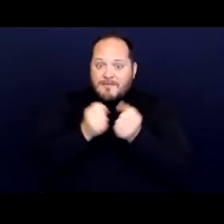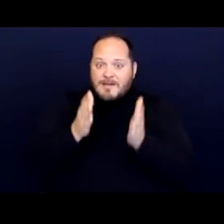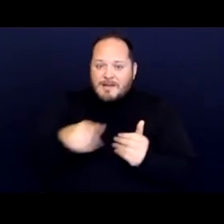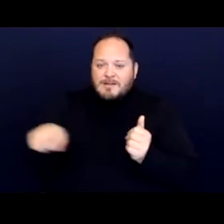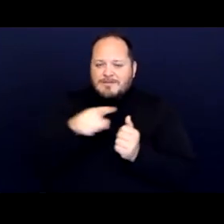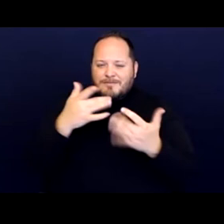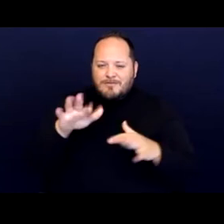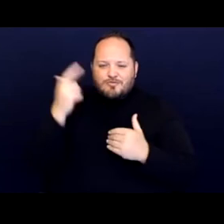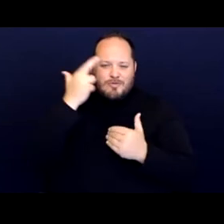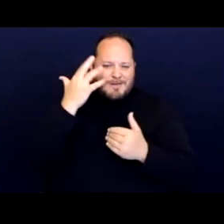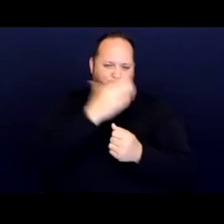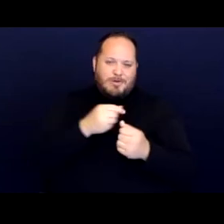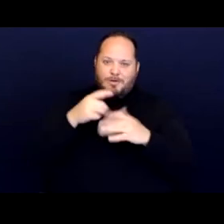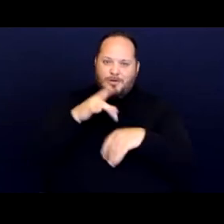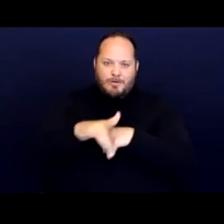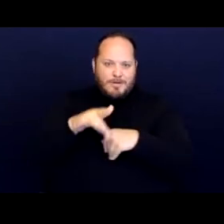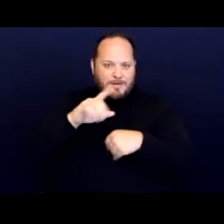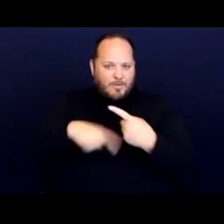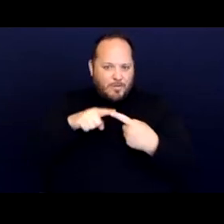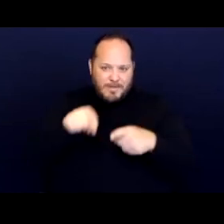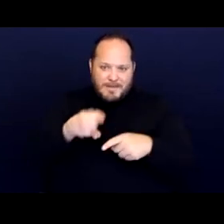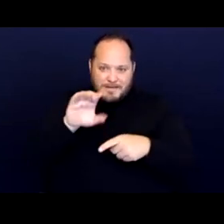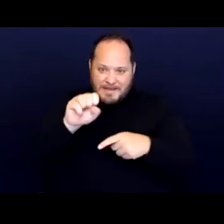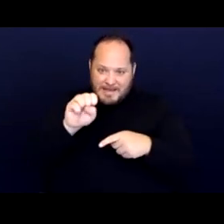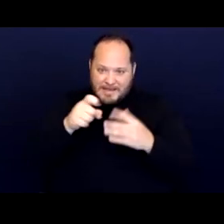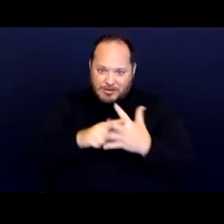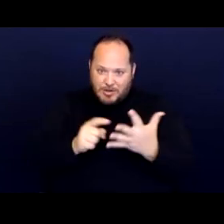when this case was moving up, that in Martin,